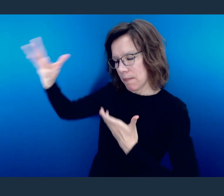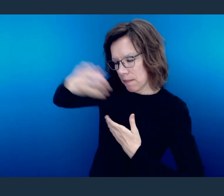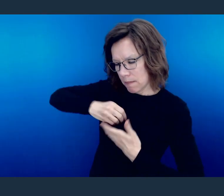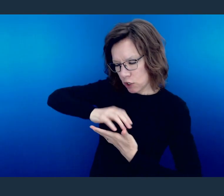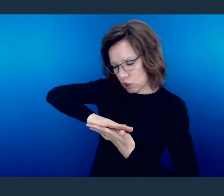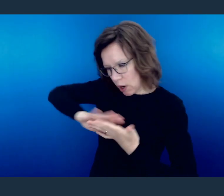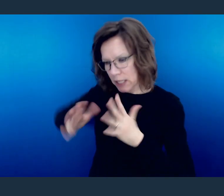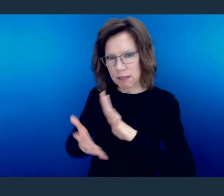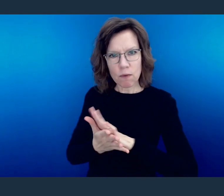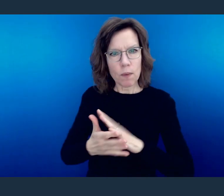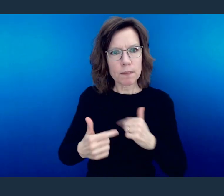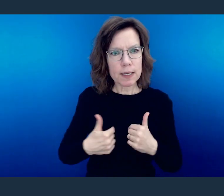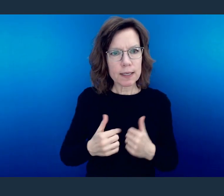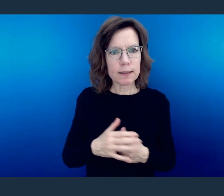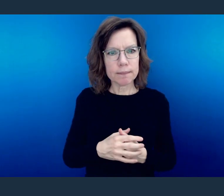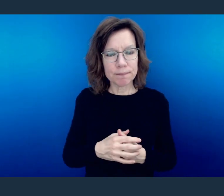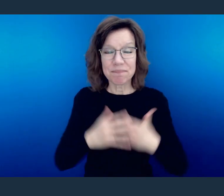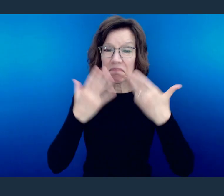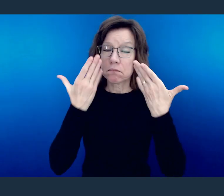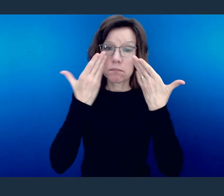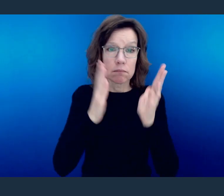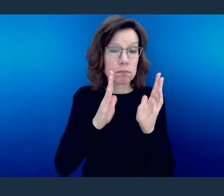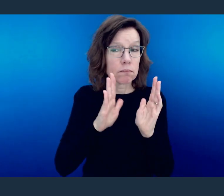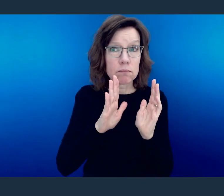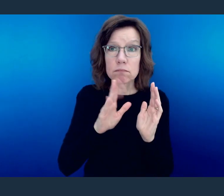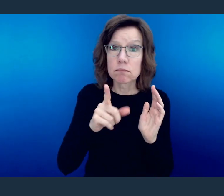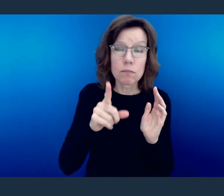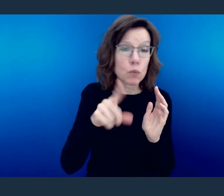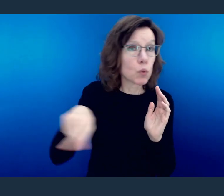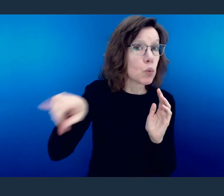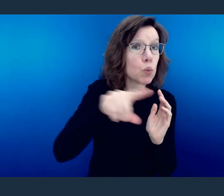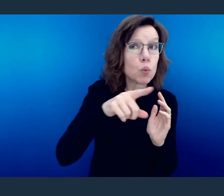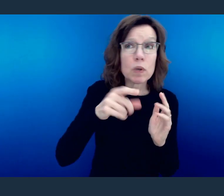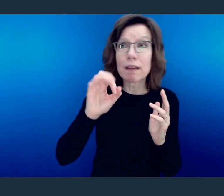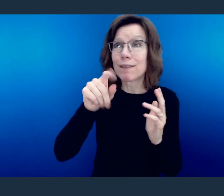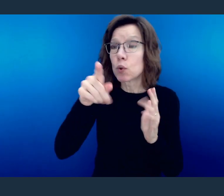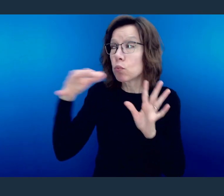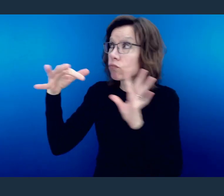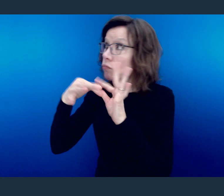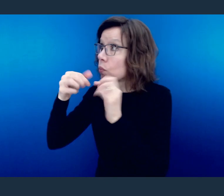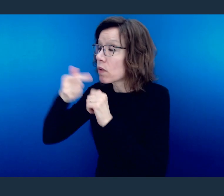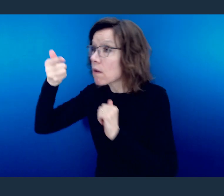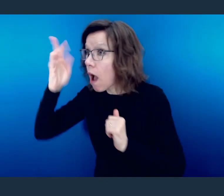And I don't know where you are. I don't know where you are in your walk. Maybe you're saying, you know what?